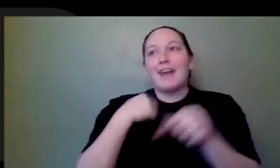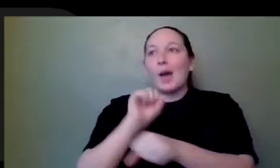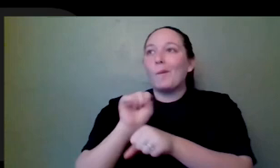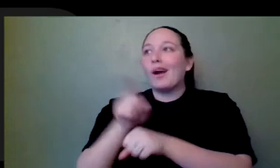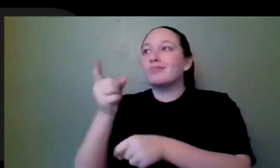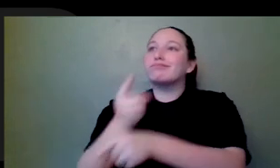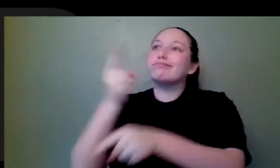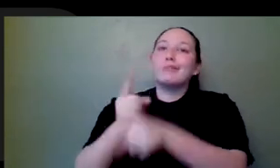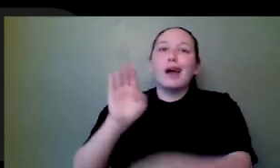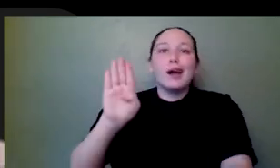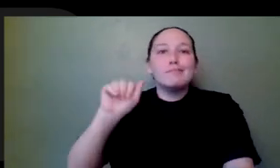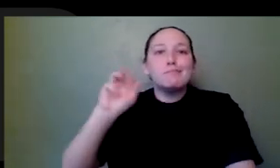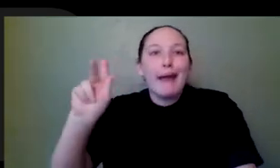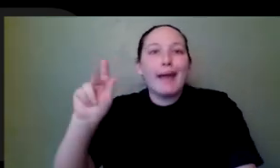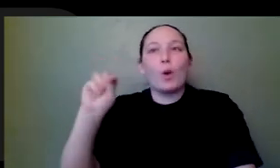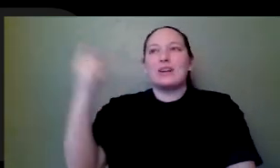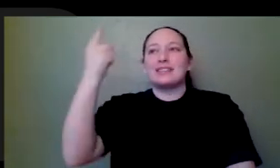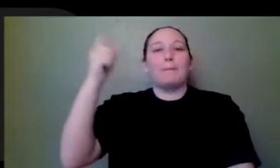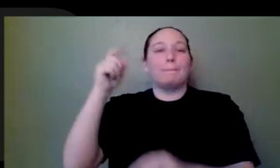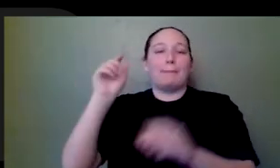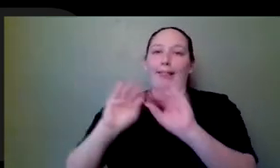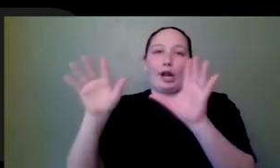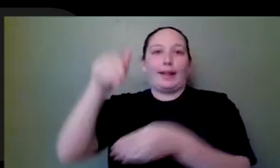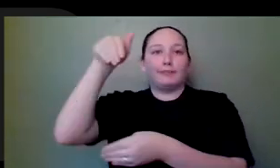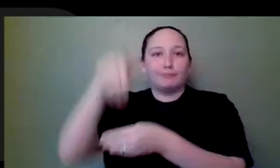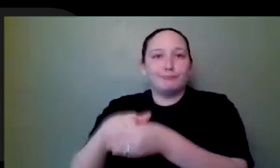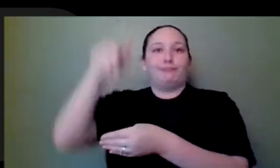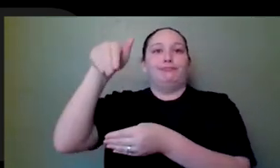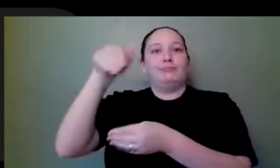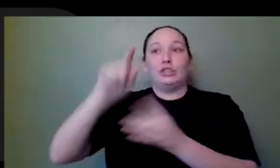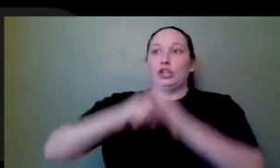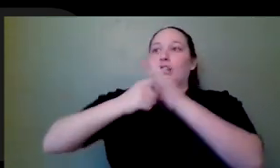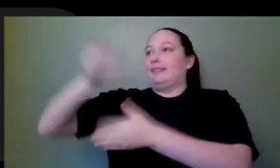that we're like. You can clearly just do a 40 hour a week job, like when your bill needs to be